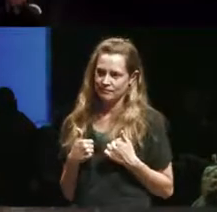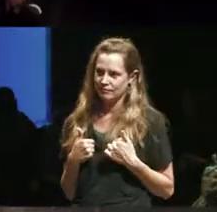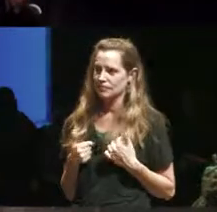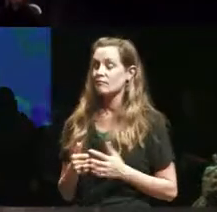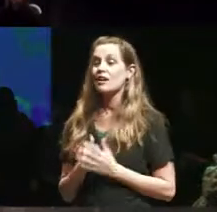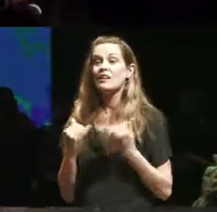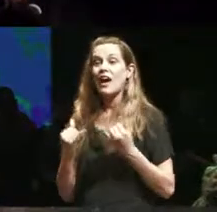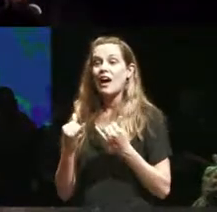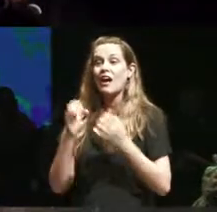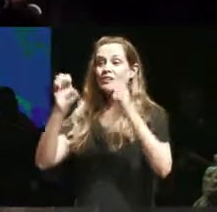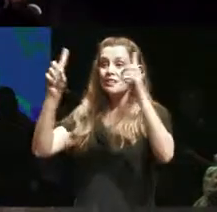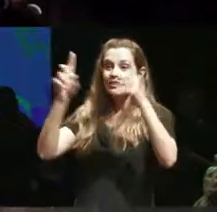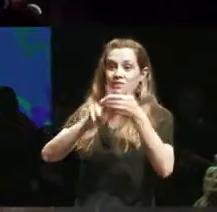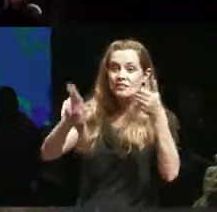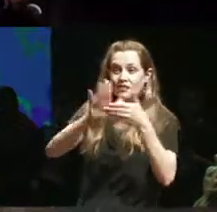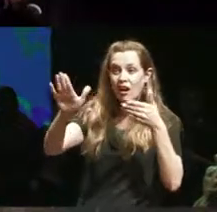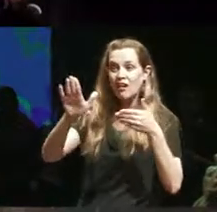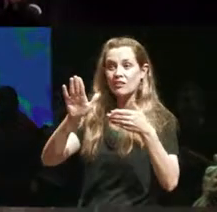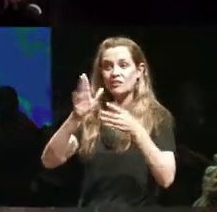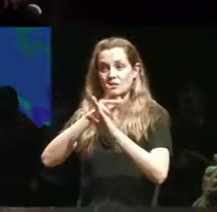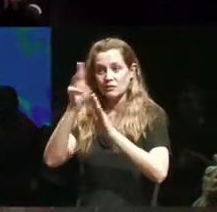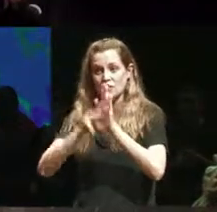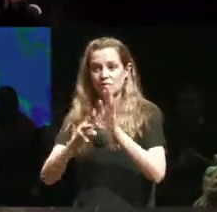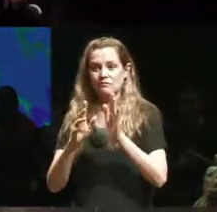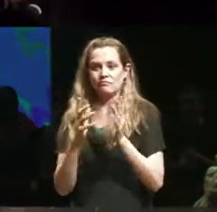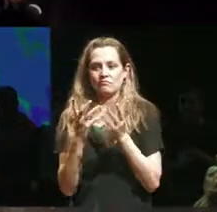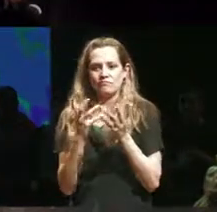and educational institutions now this is not a shock in any way but it's violent